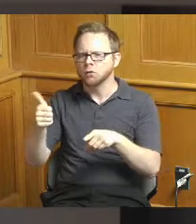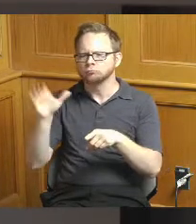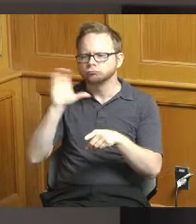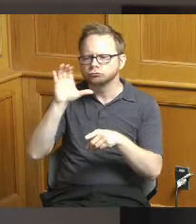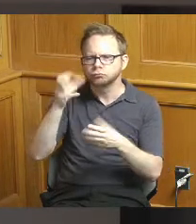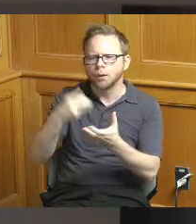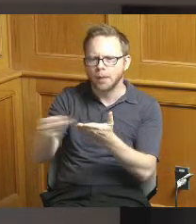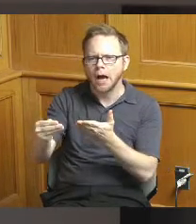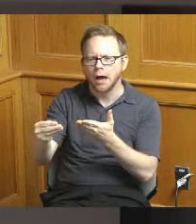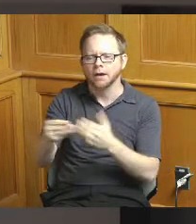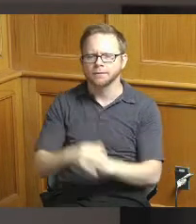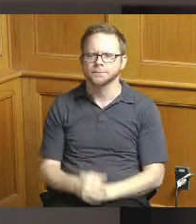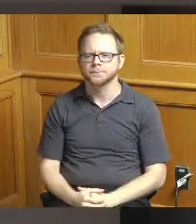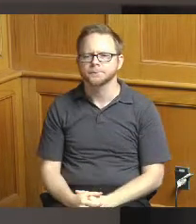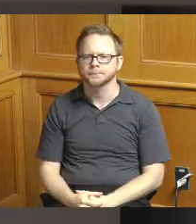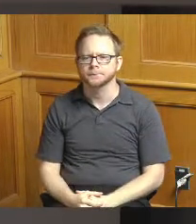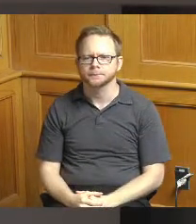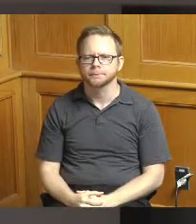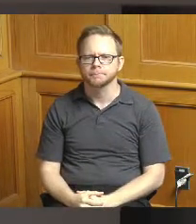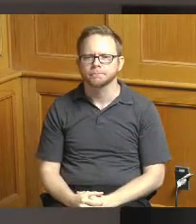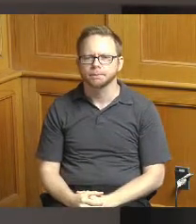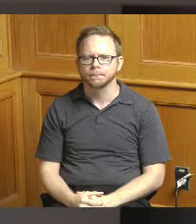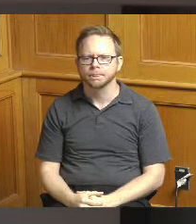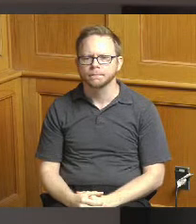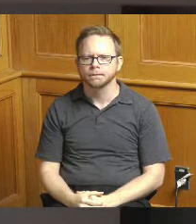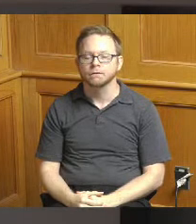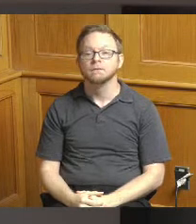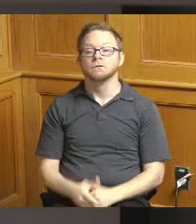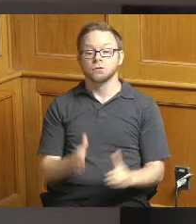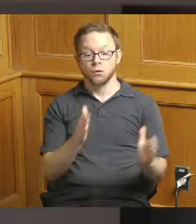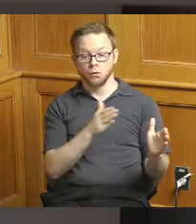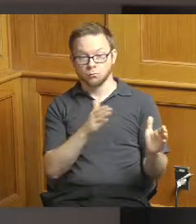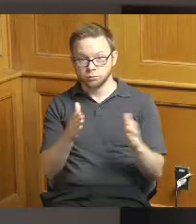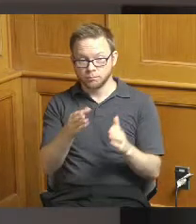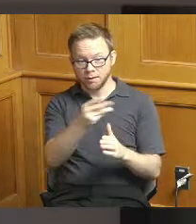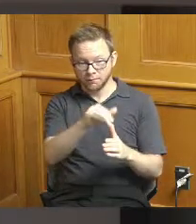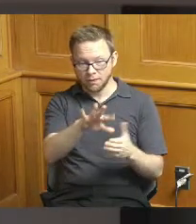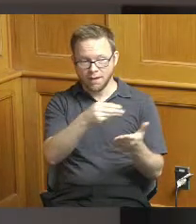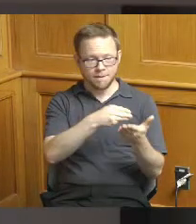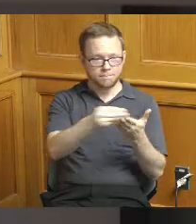in addition to preparing sites for future development what it also does is it eliminates